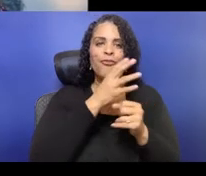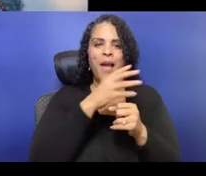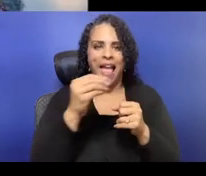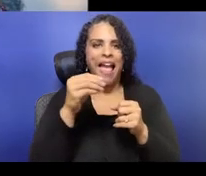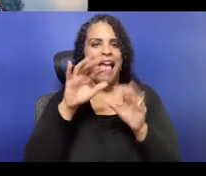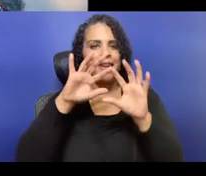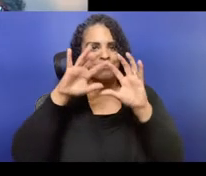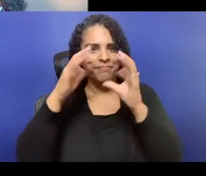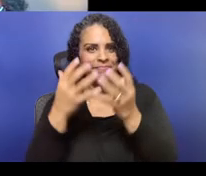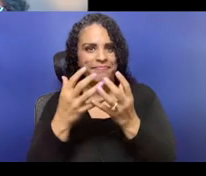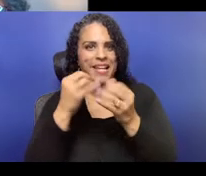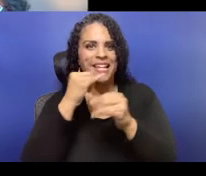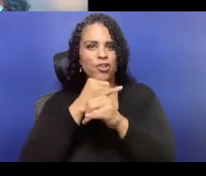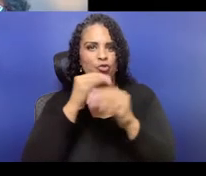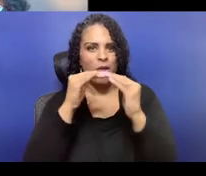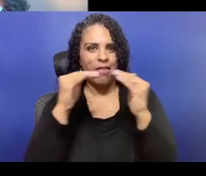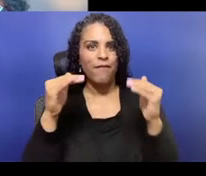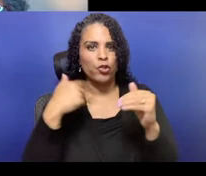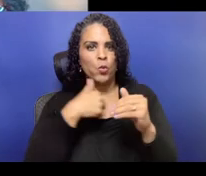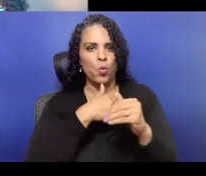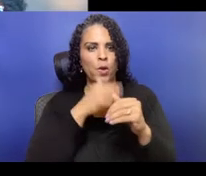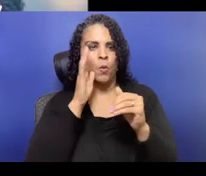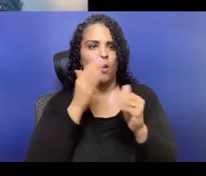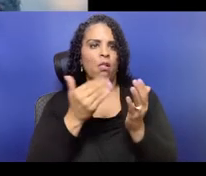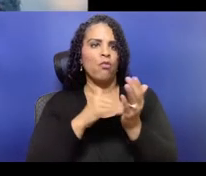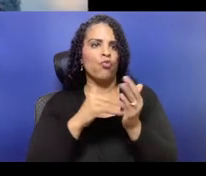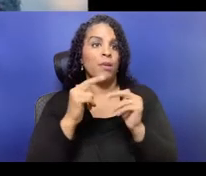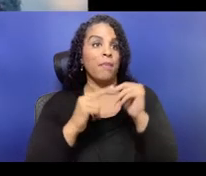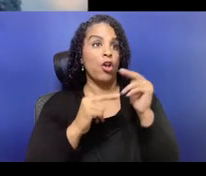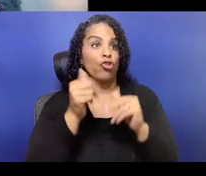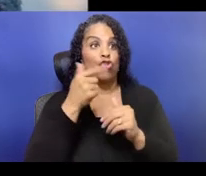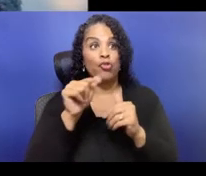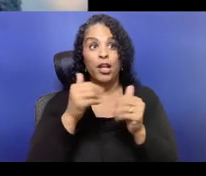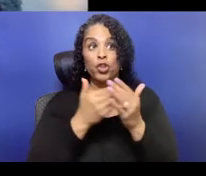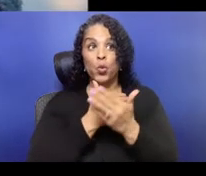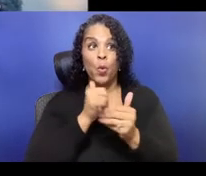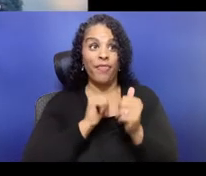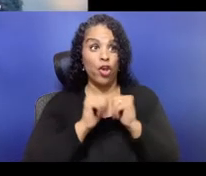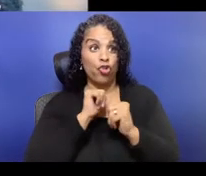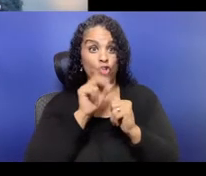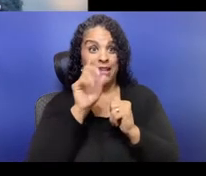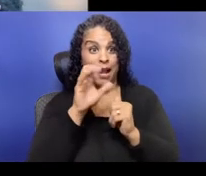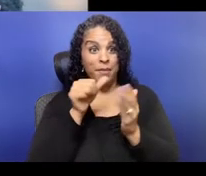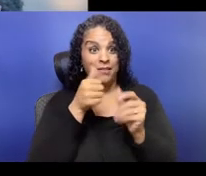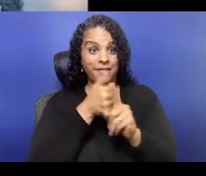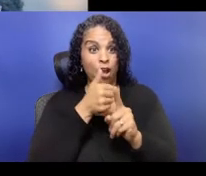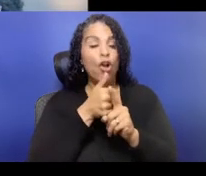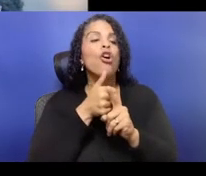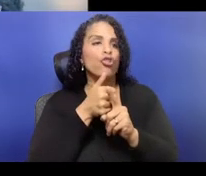I'm sitting in front of the same black background that Anna and Tara described with the Groundwater Arts logo